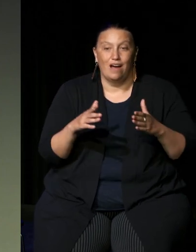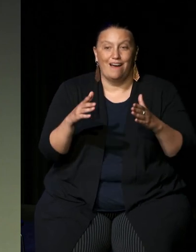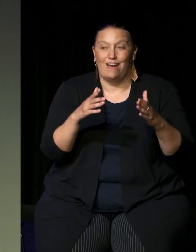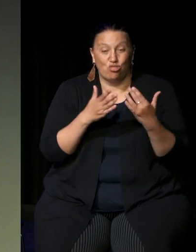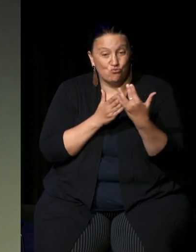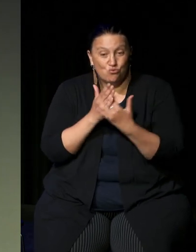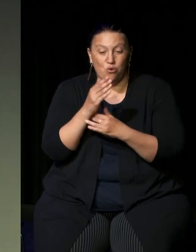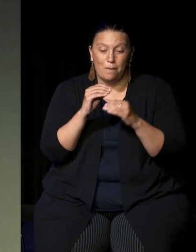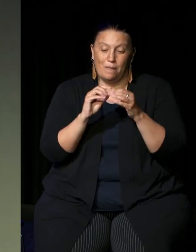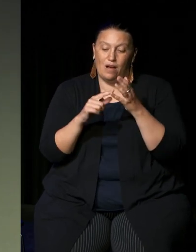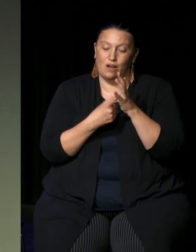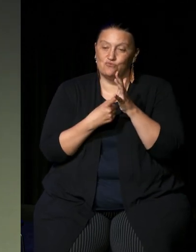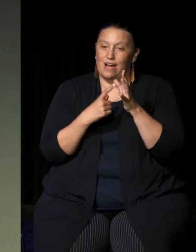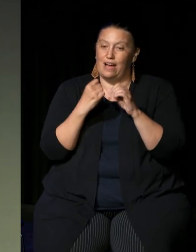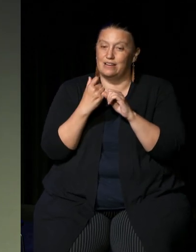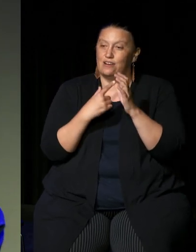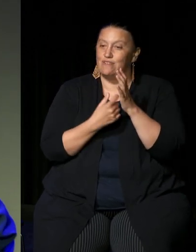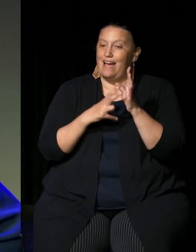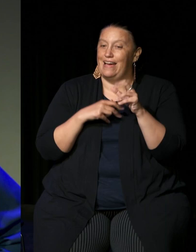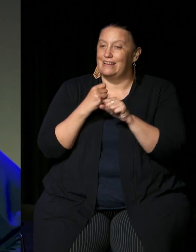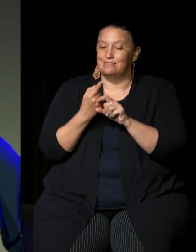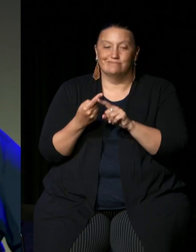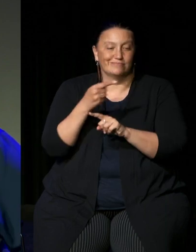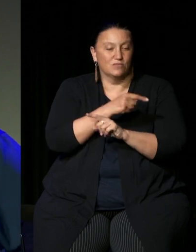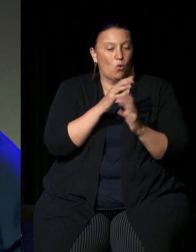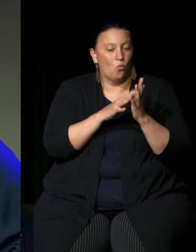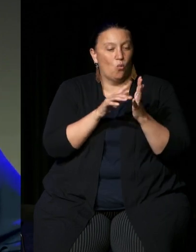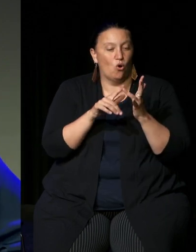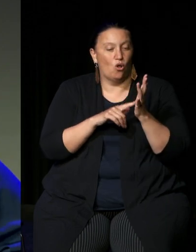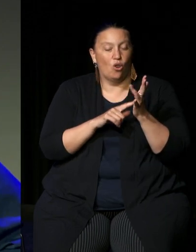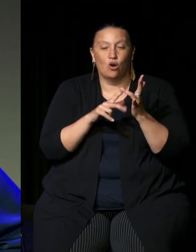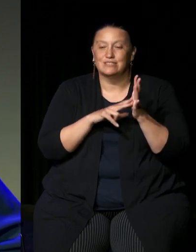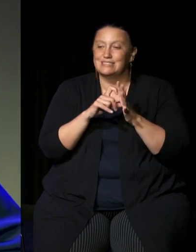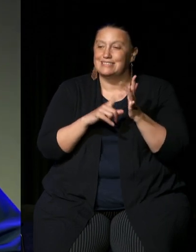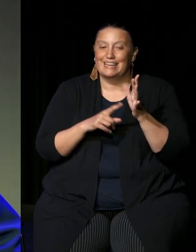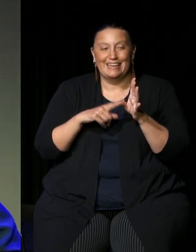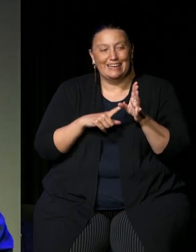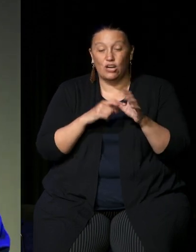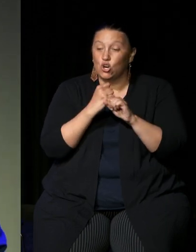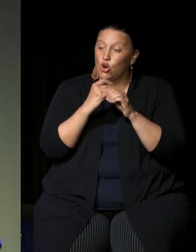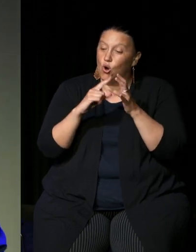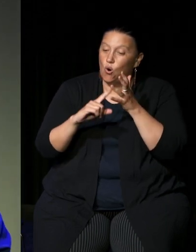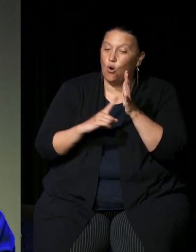through the Burragorang down into the Wollondilly down to Goulburn and back up through into Jenolan